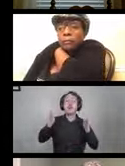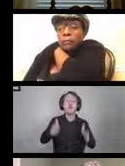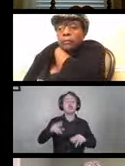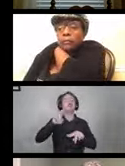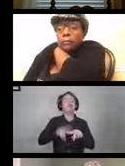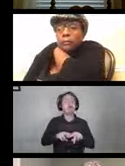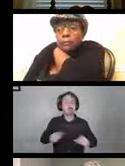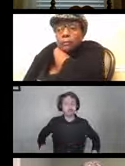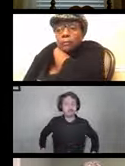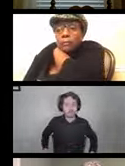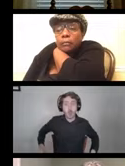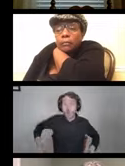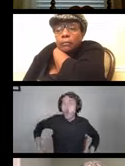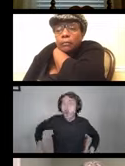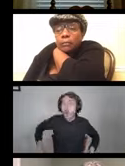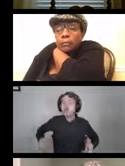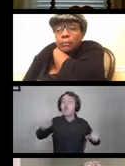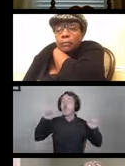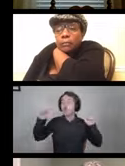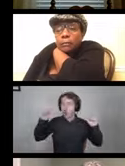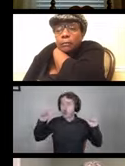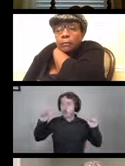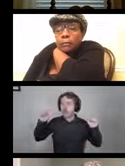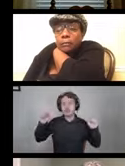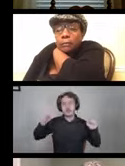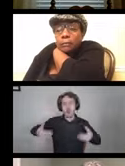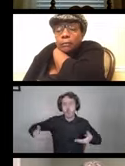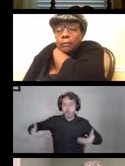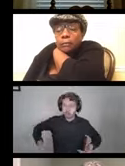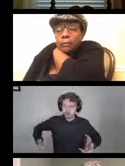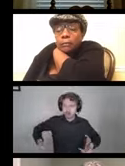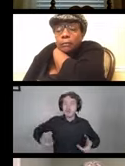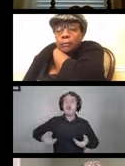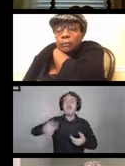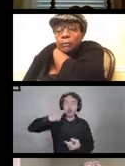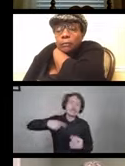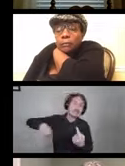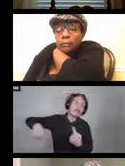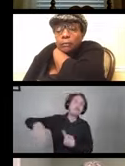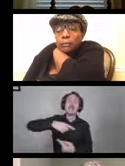They're holding the wash cloths in their hands as they spin their wheels.